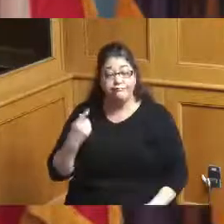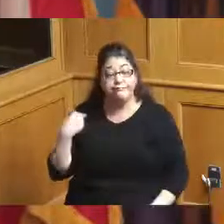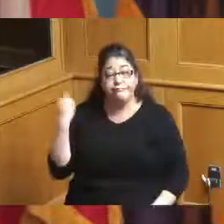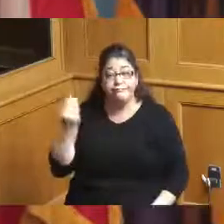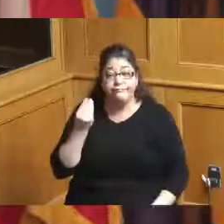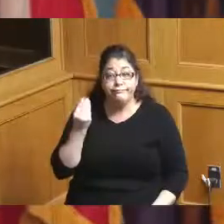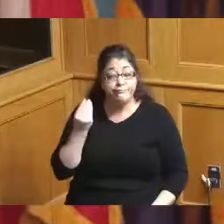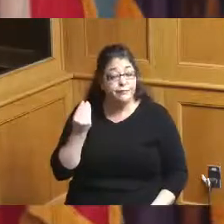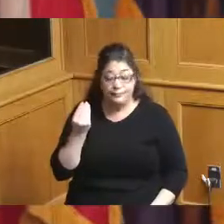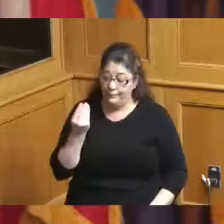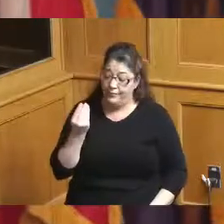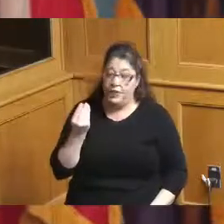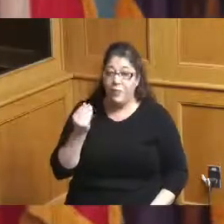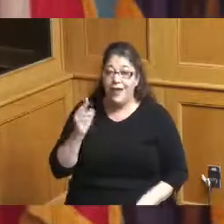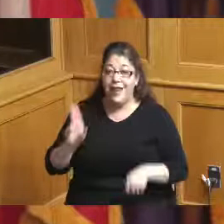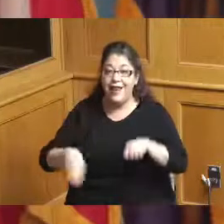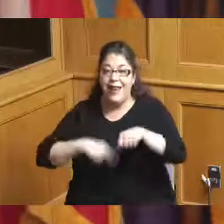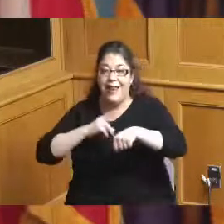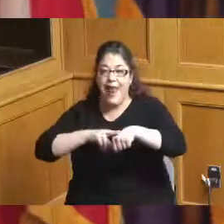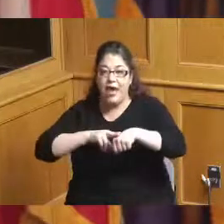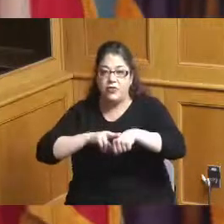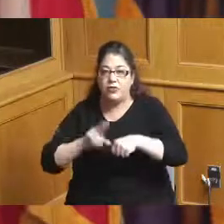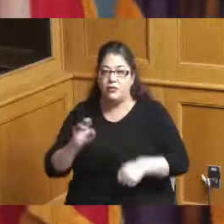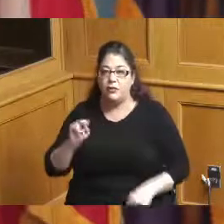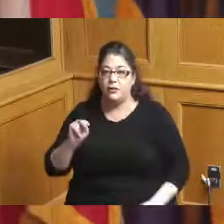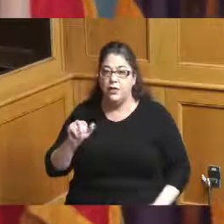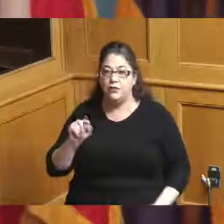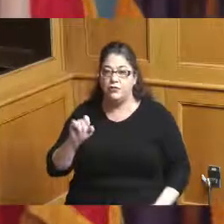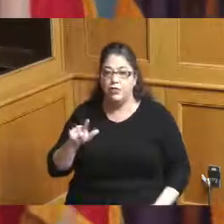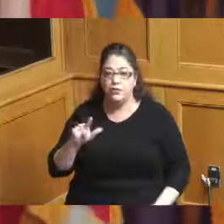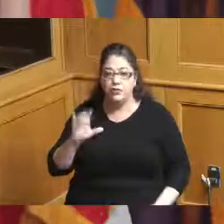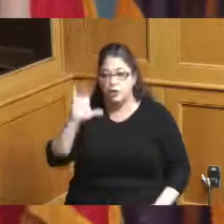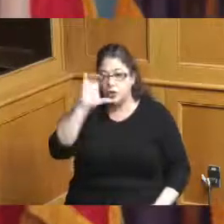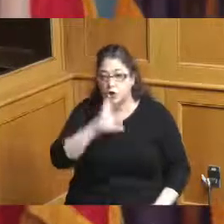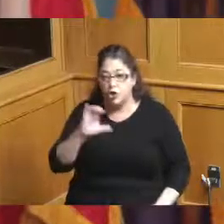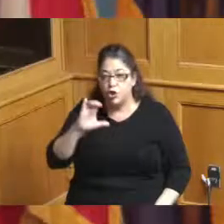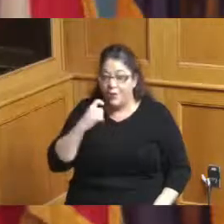of doing a national search when I first got it in December I said let's do a national search